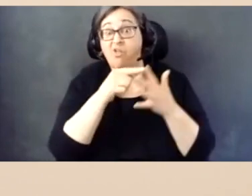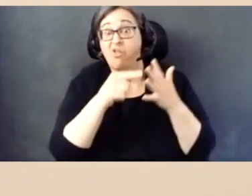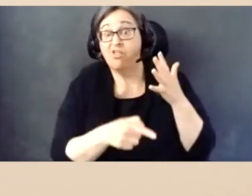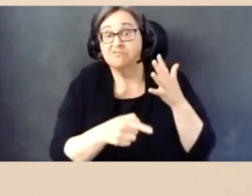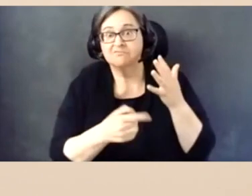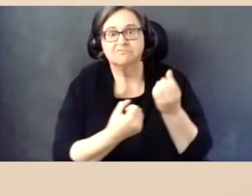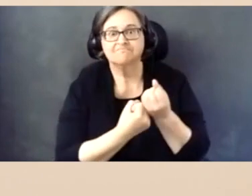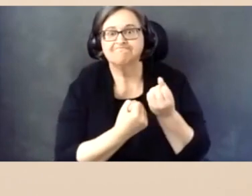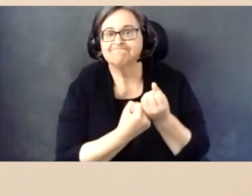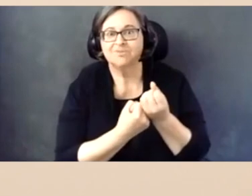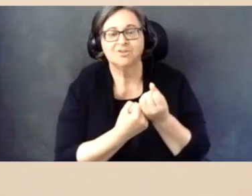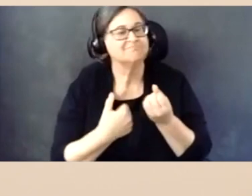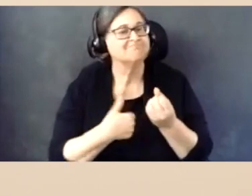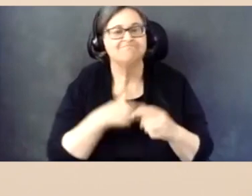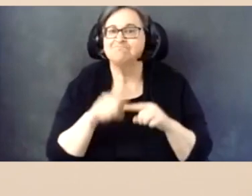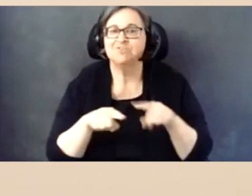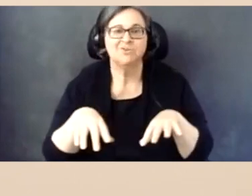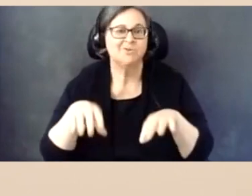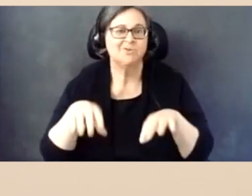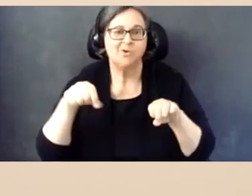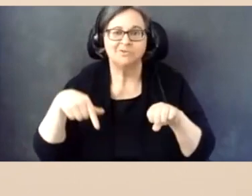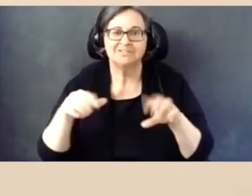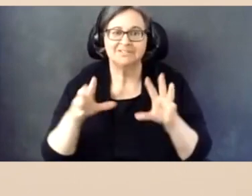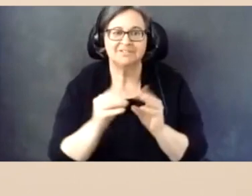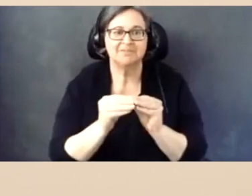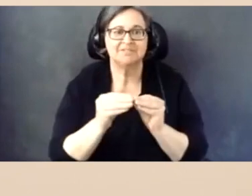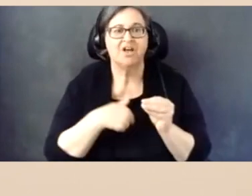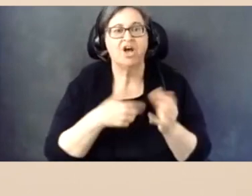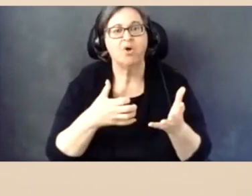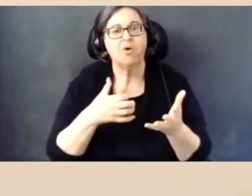Without their generous support, this summit would not be possible.